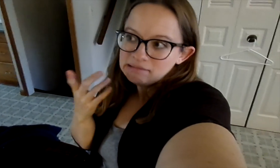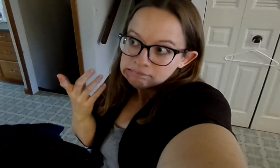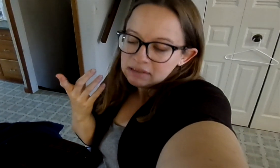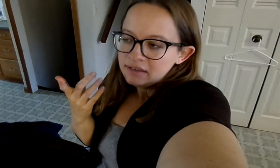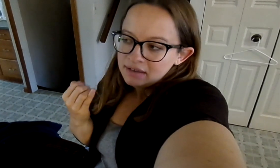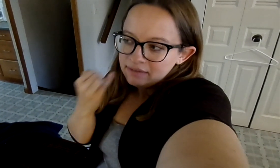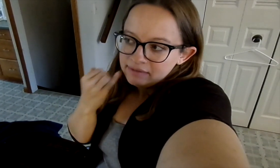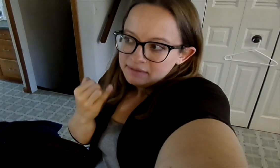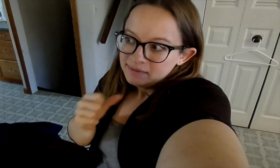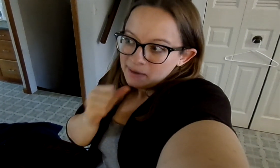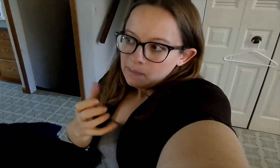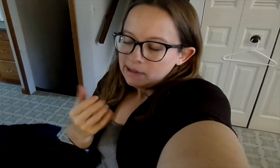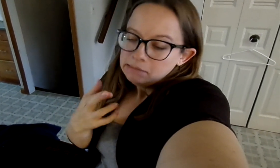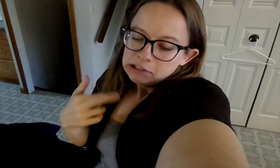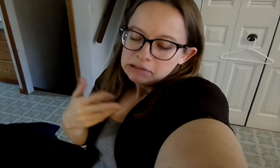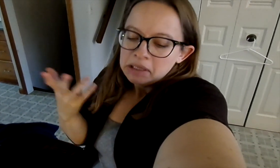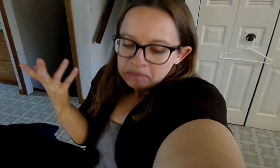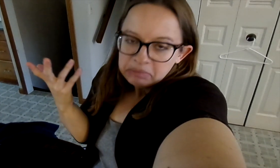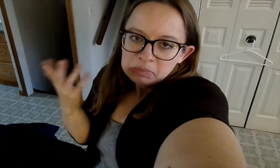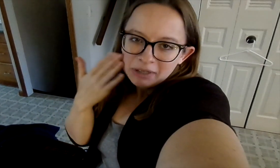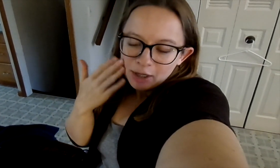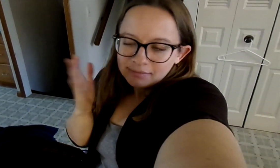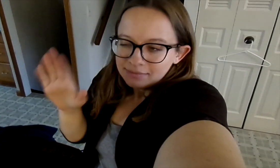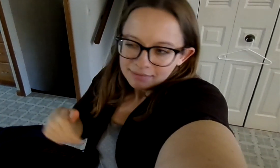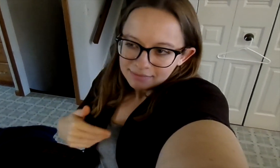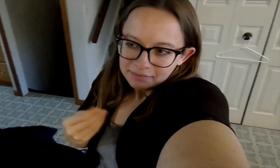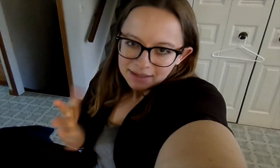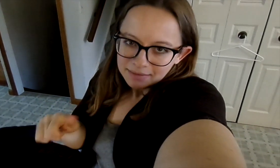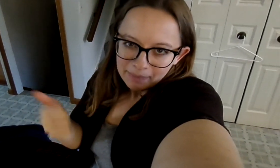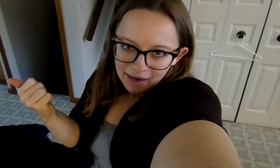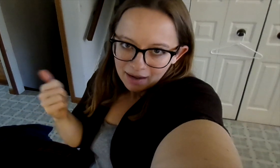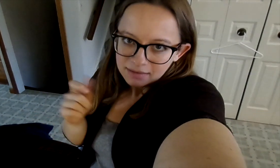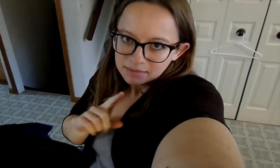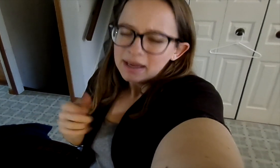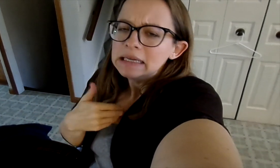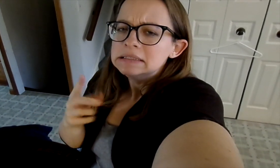So I thought, well if we don't get it on the registry, it's fine I can just buy other bottles.